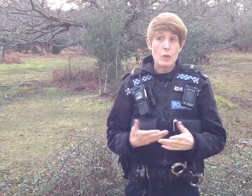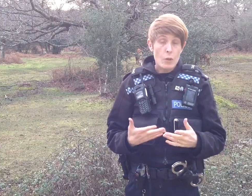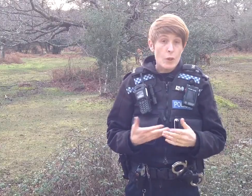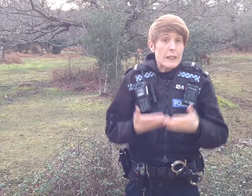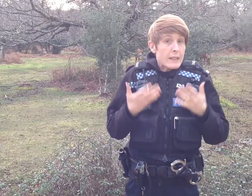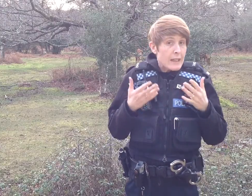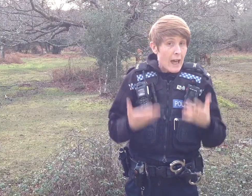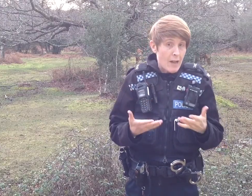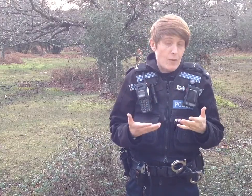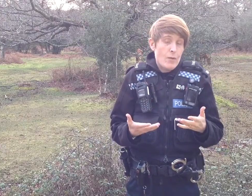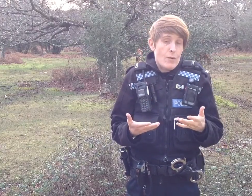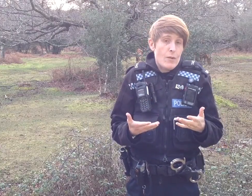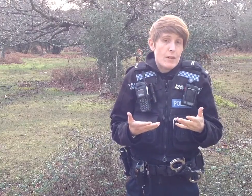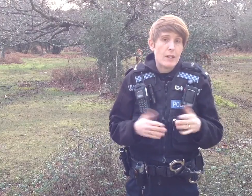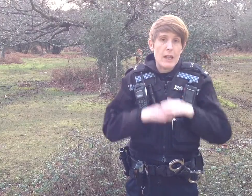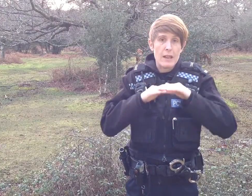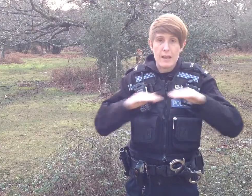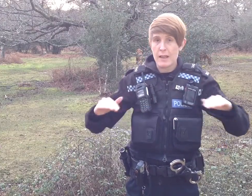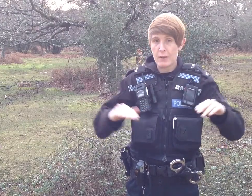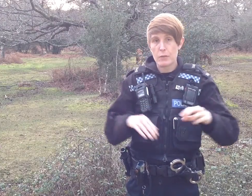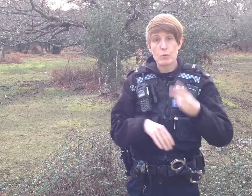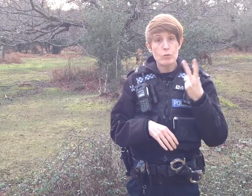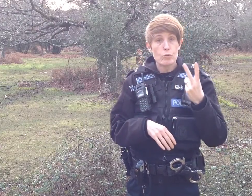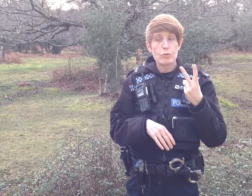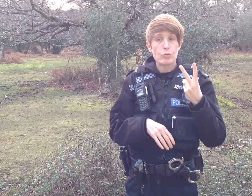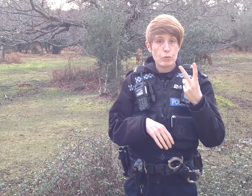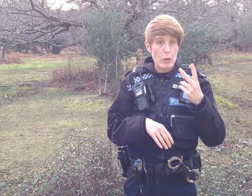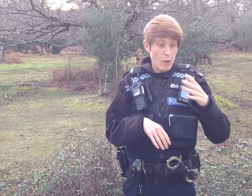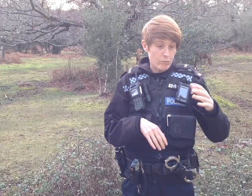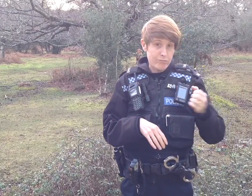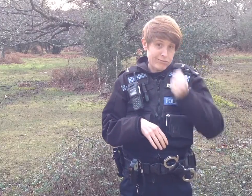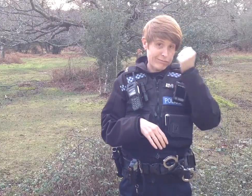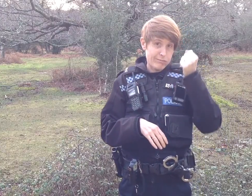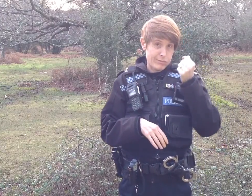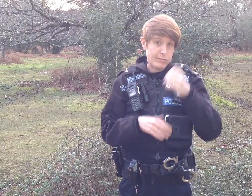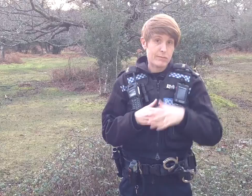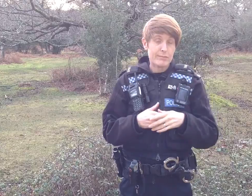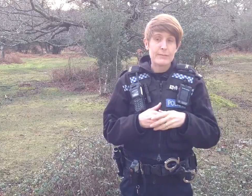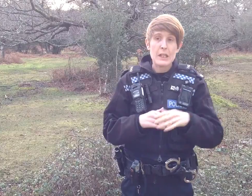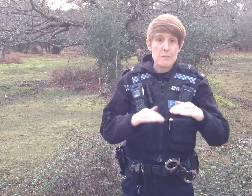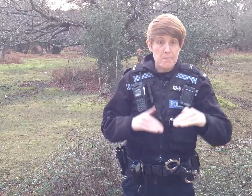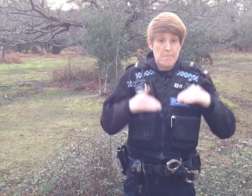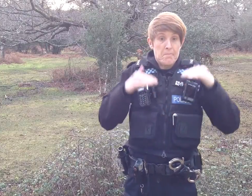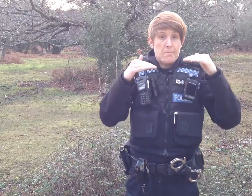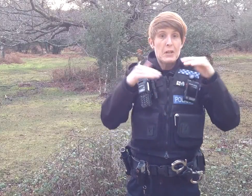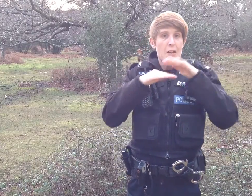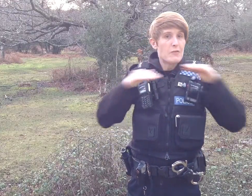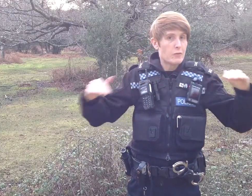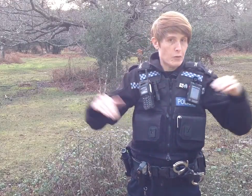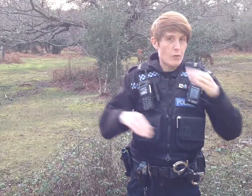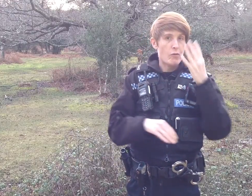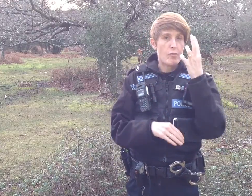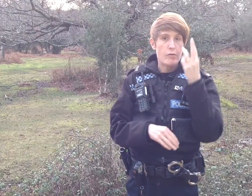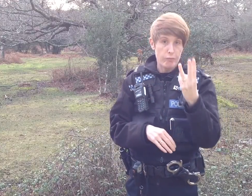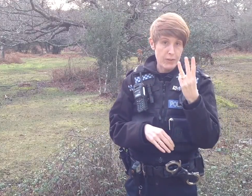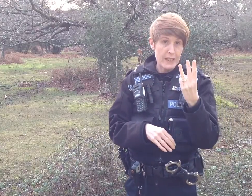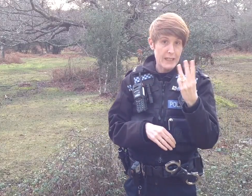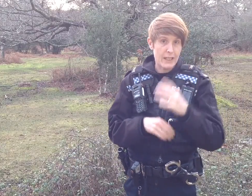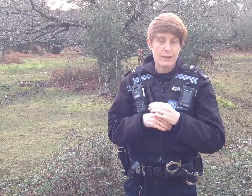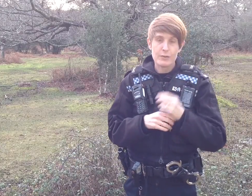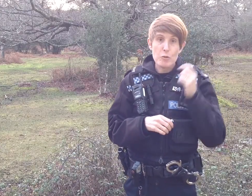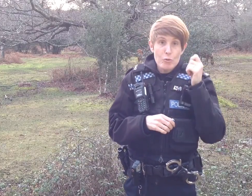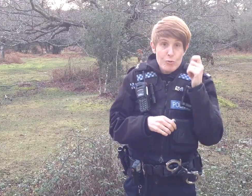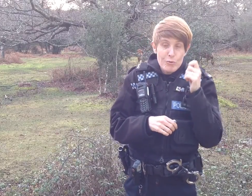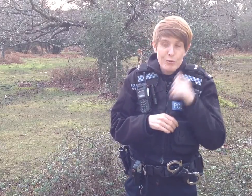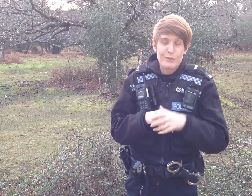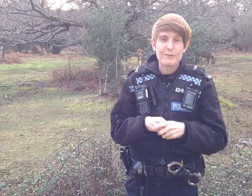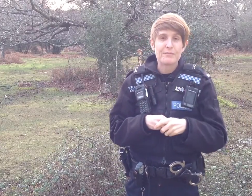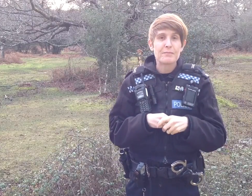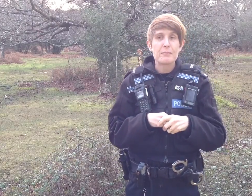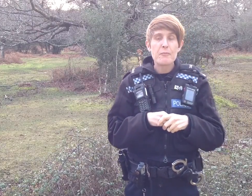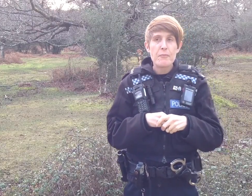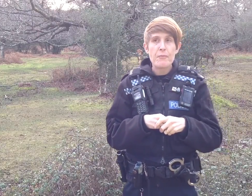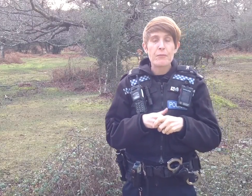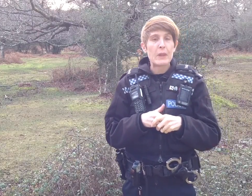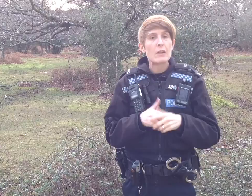So, now I have achieved Level Two and I should have Level Three soon!